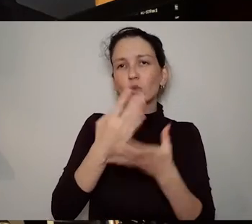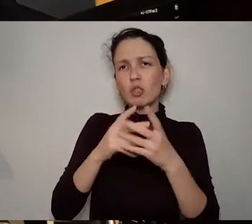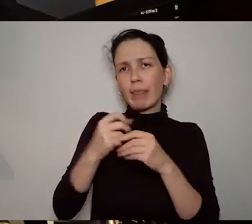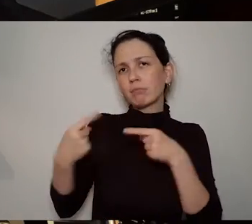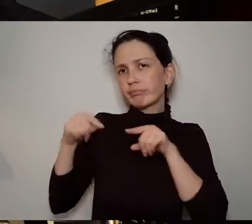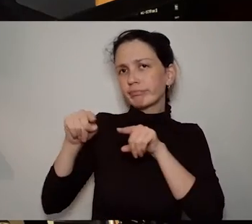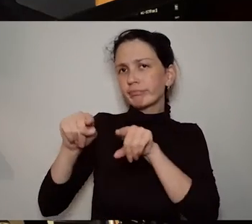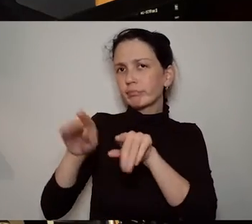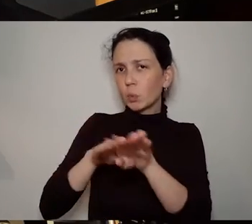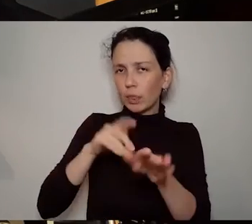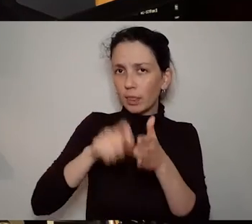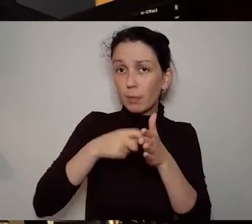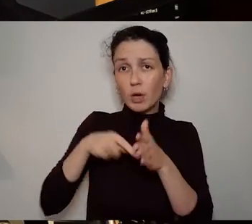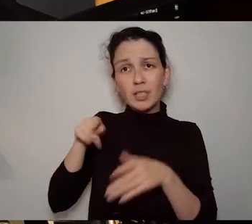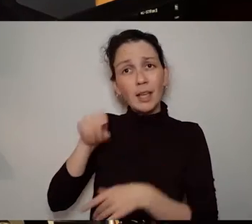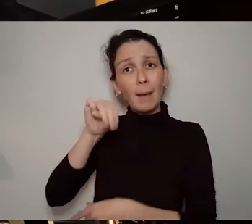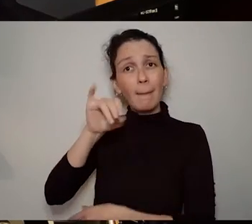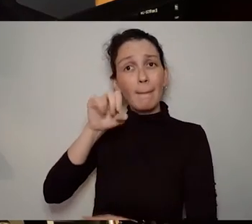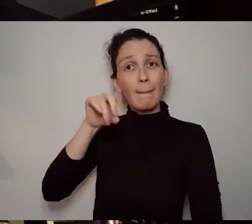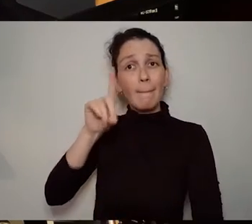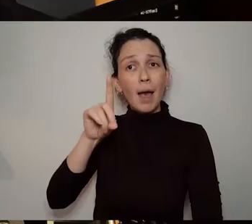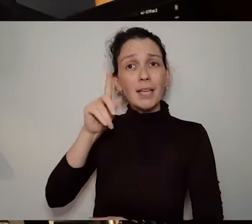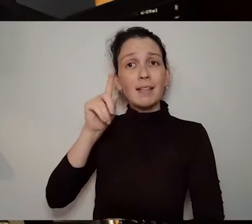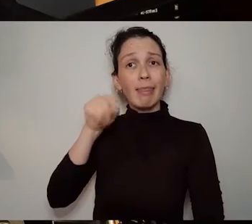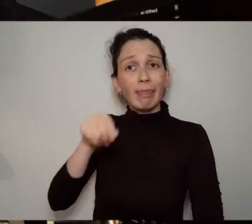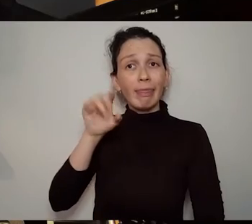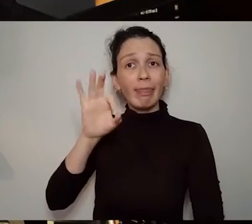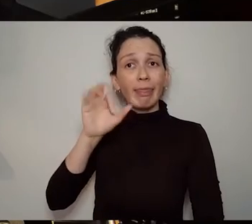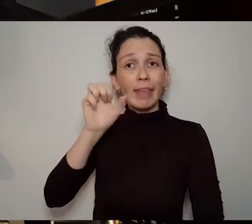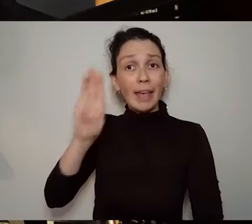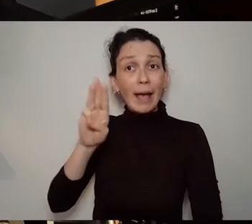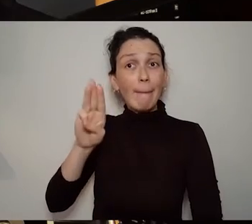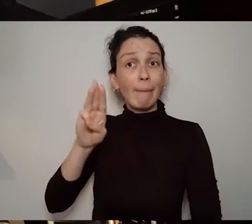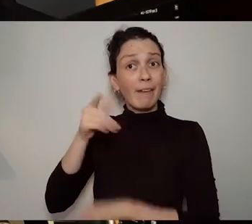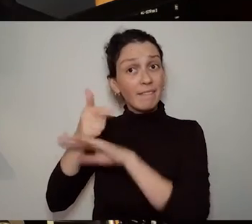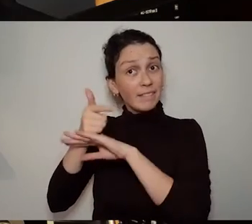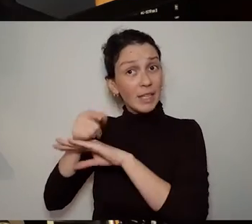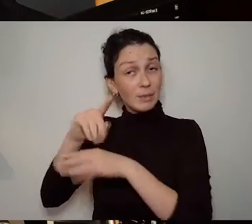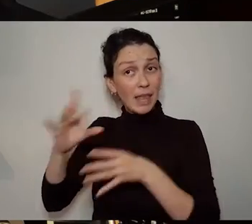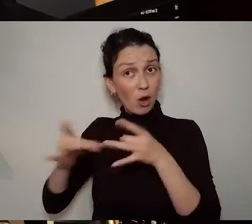little bit about that and I suppose where it fits in the context of the discussion around